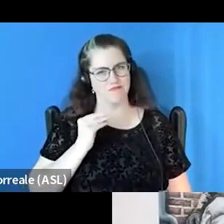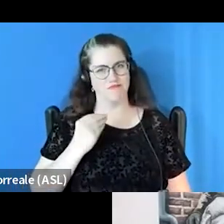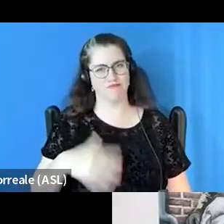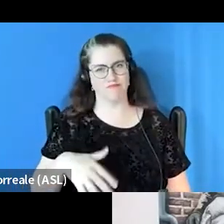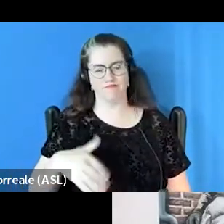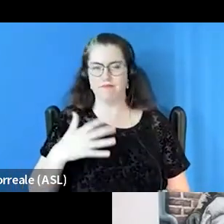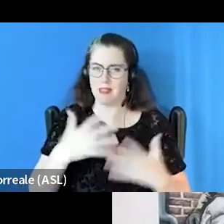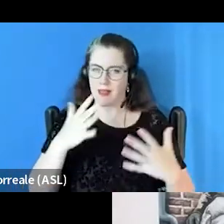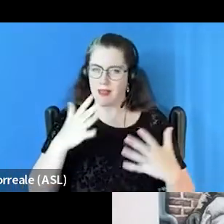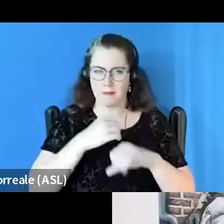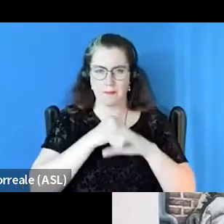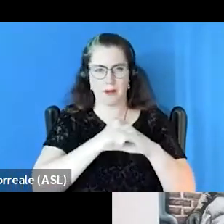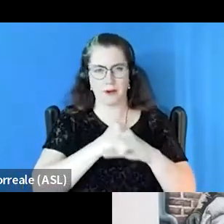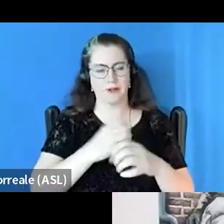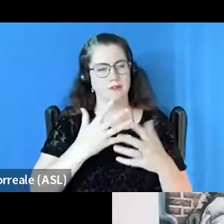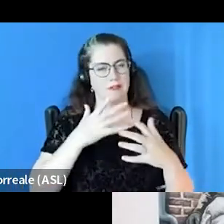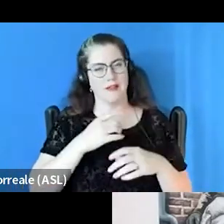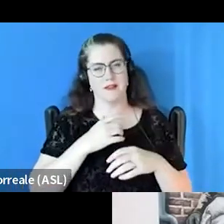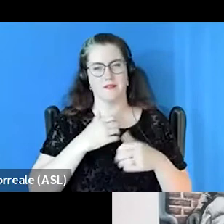that are faced in the community and into the organization.